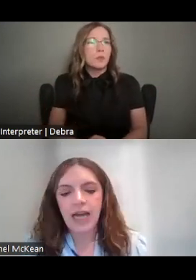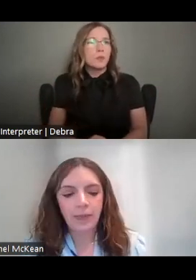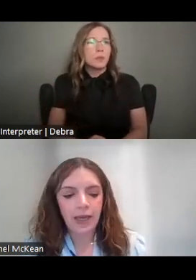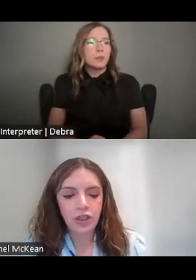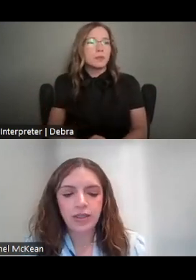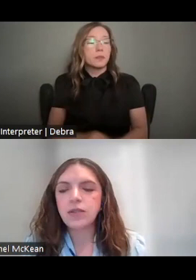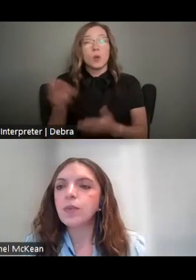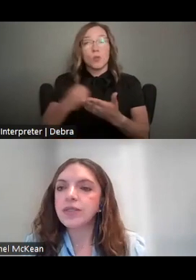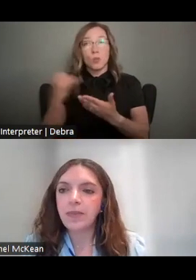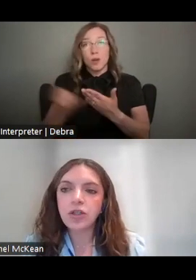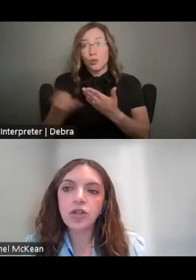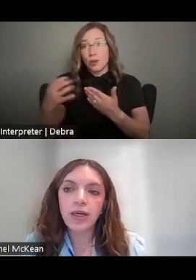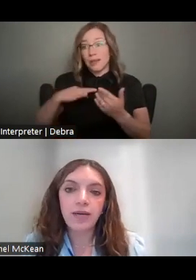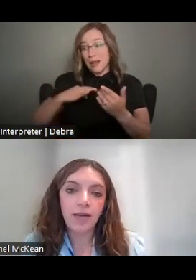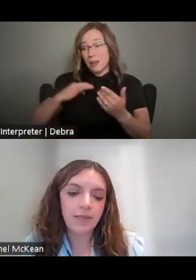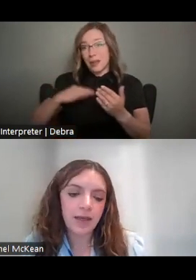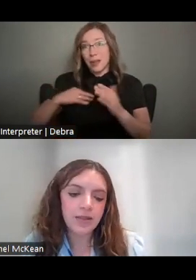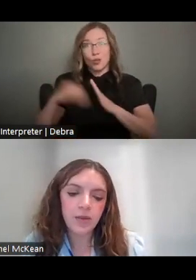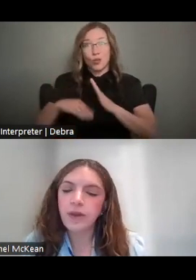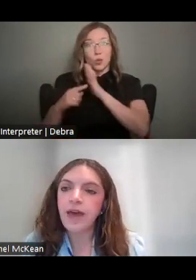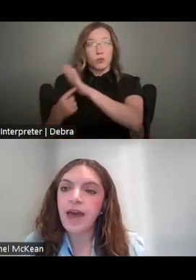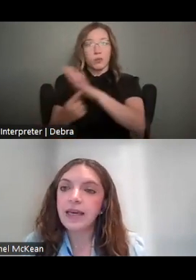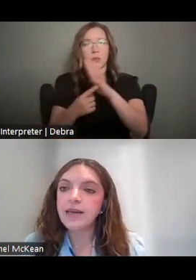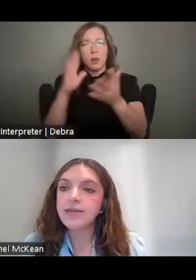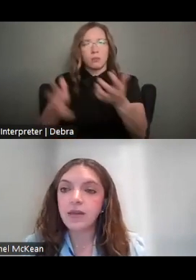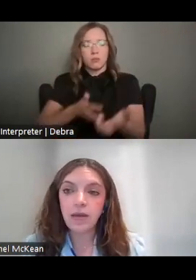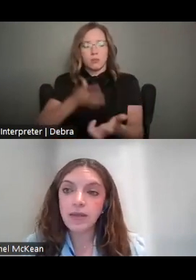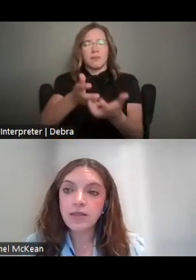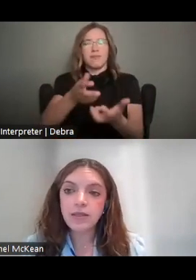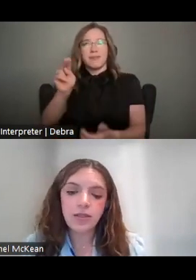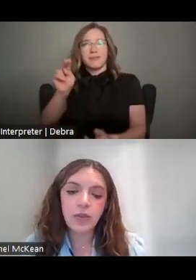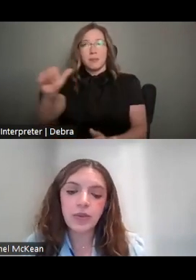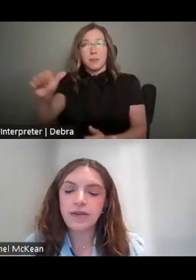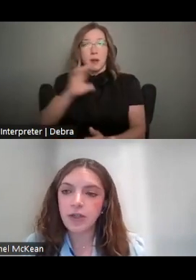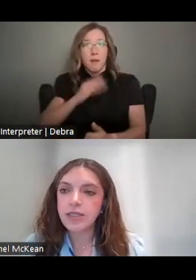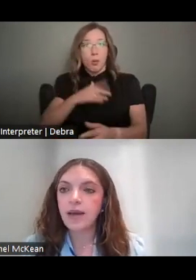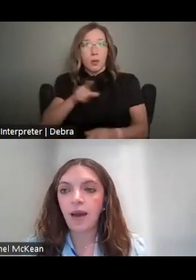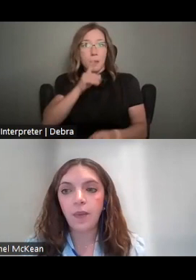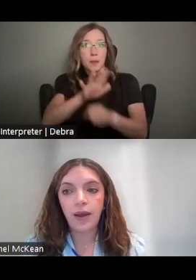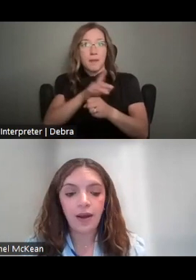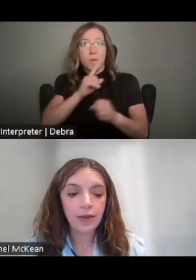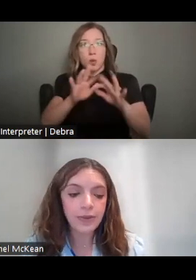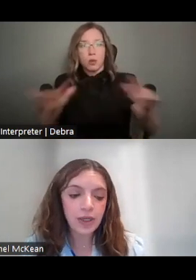PROJECT APPLICATIONS WILL DEMONSTRATE ALIGNMENT WITH THE NEA'S COMMITMENT TO DIVERSITY, EQUITY,